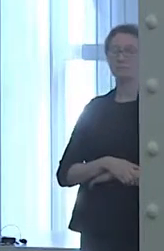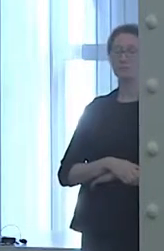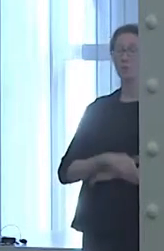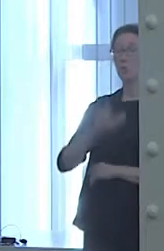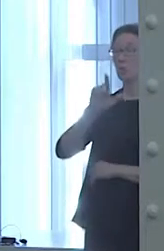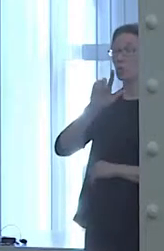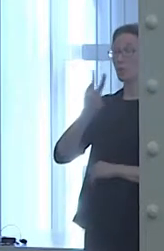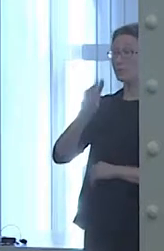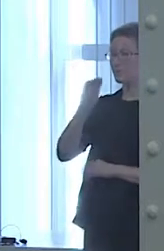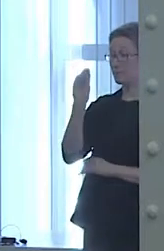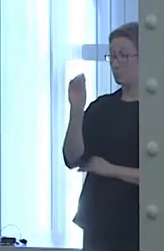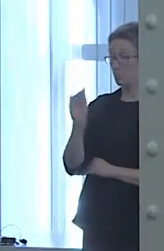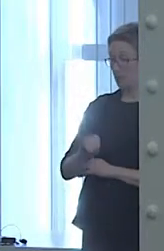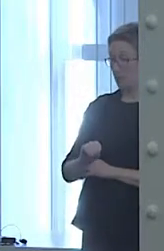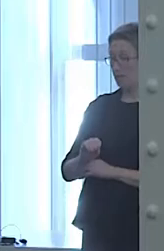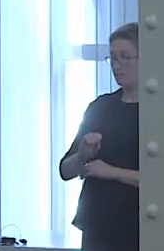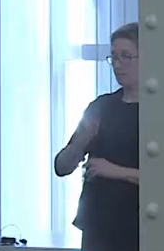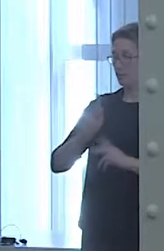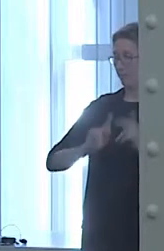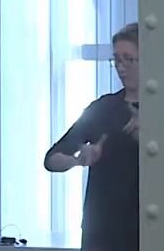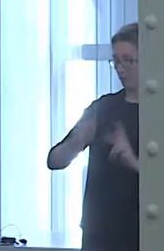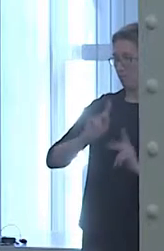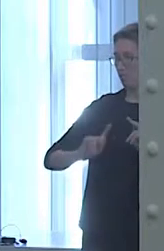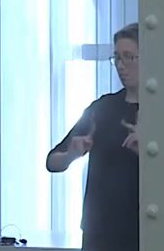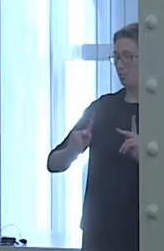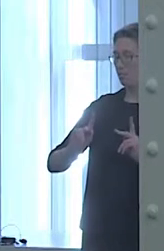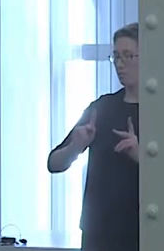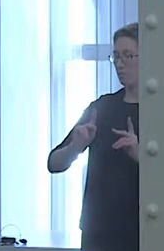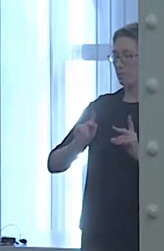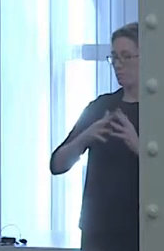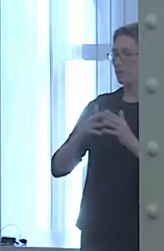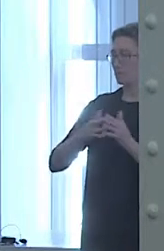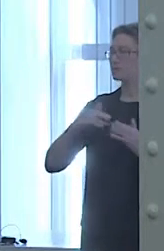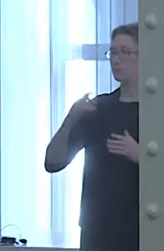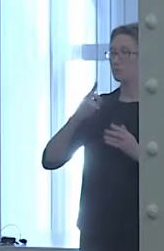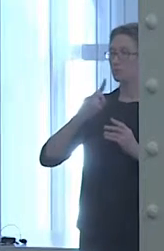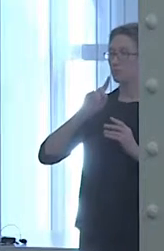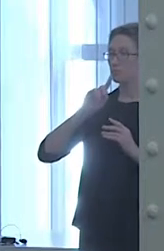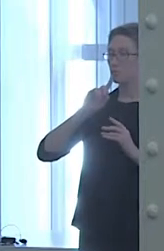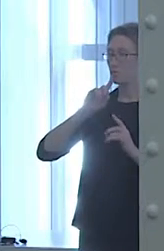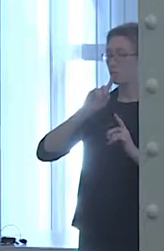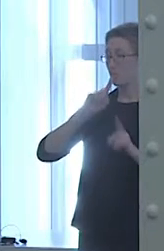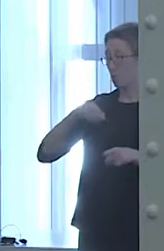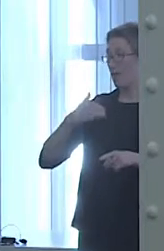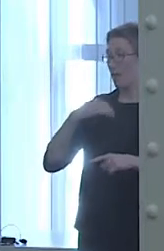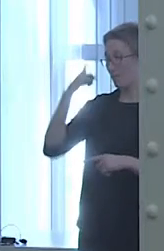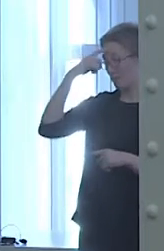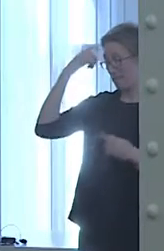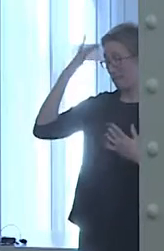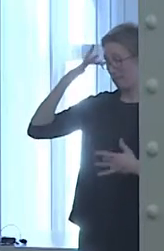report having a mental illness. However, Asian-Americans use psychological services